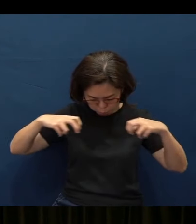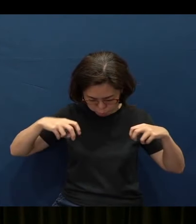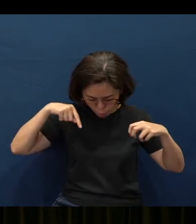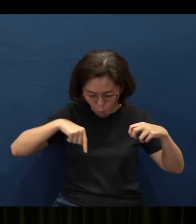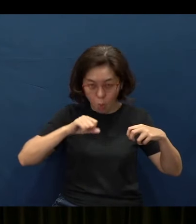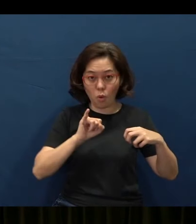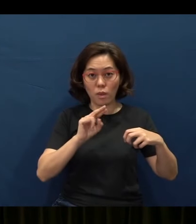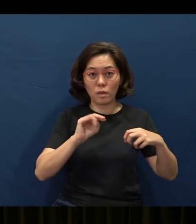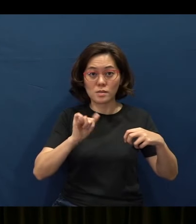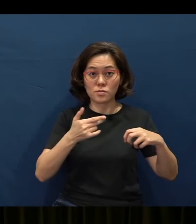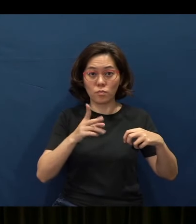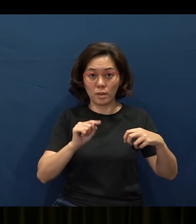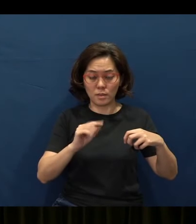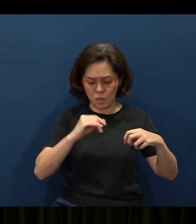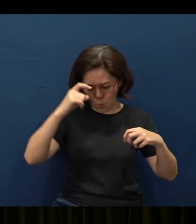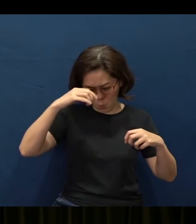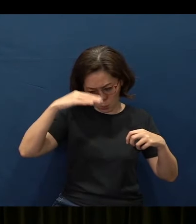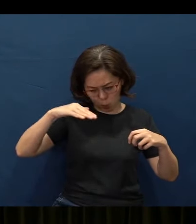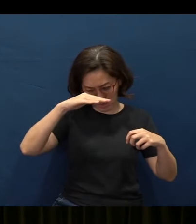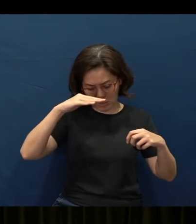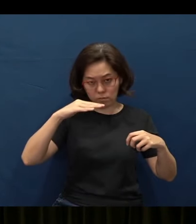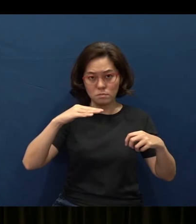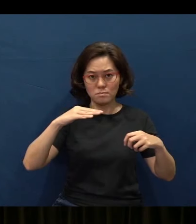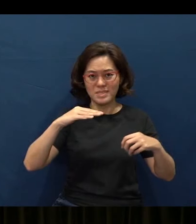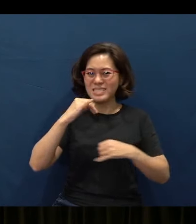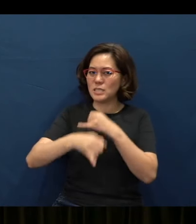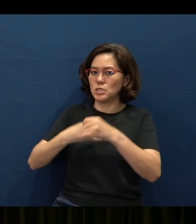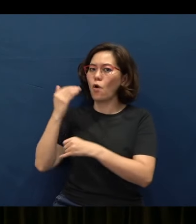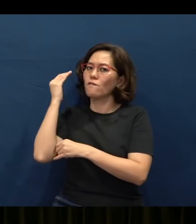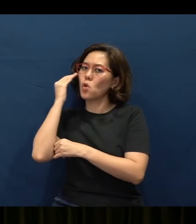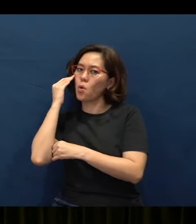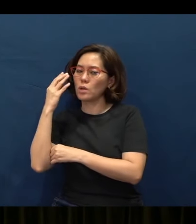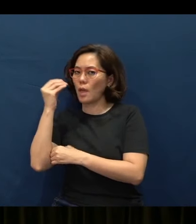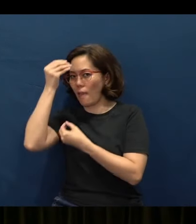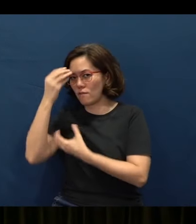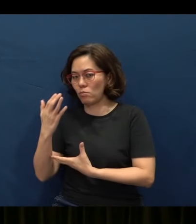rather than knowledge and information.